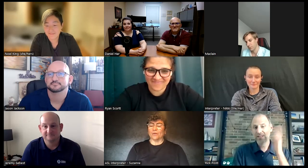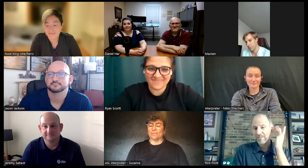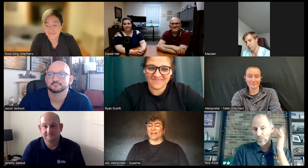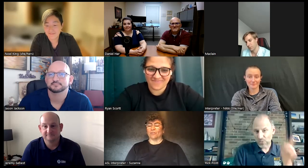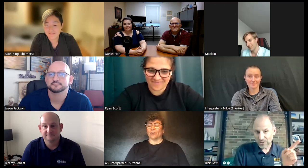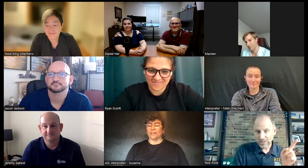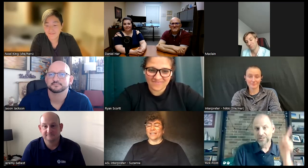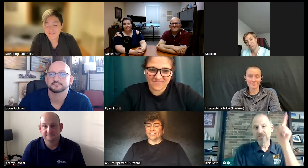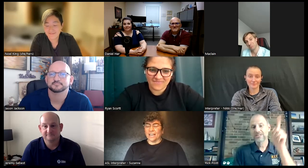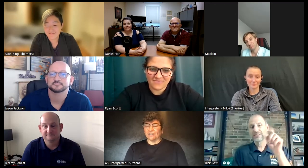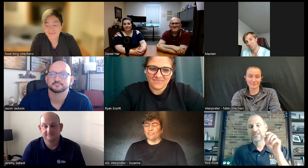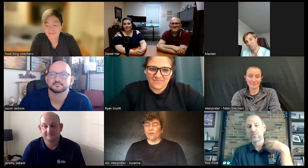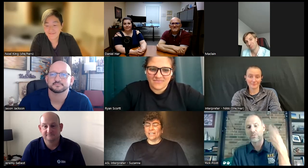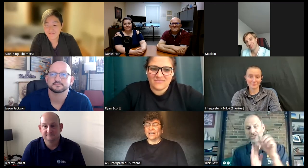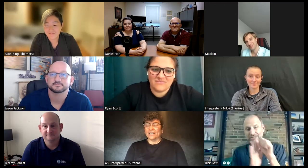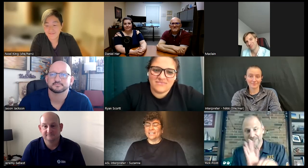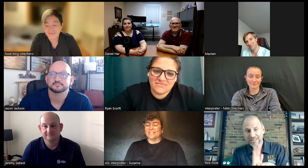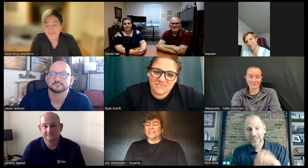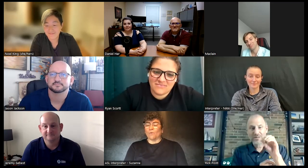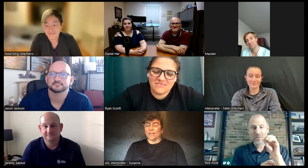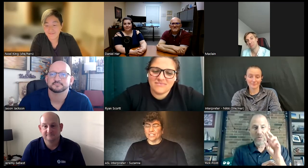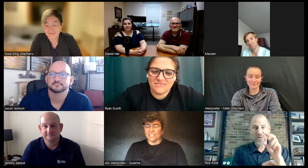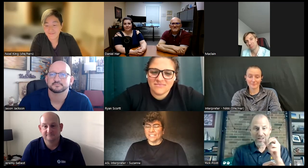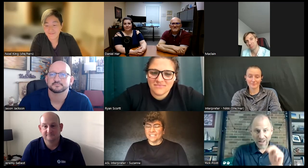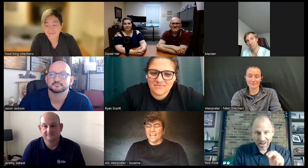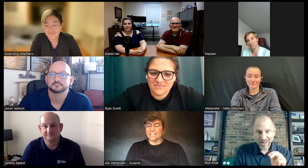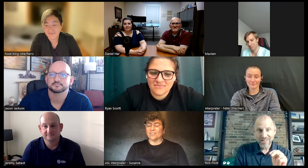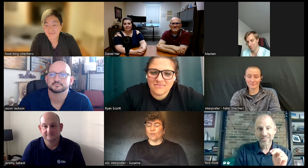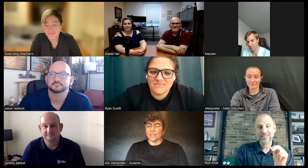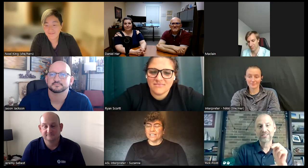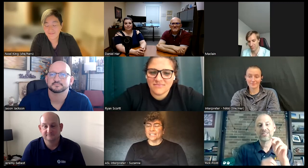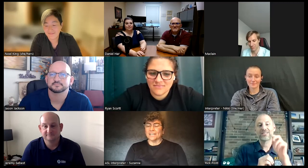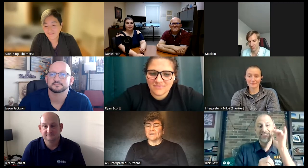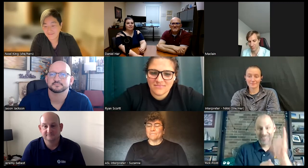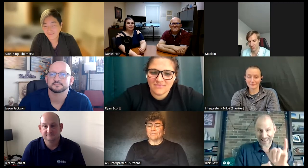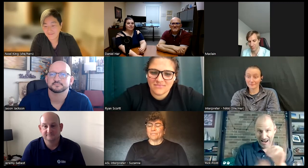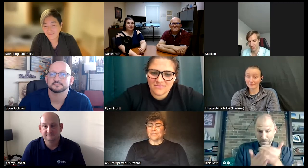going back and forth again to California and Washington State Oregon